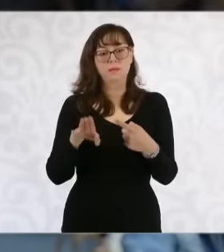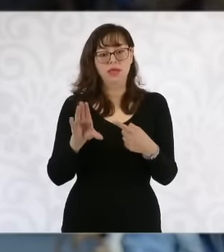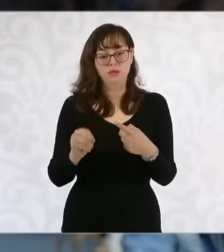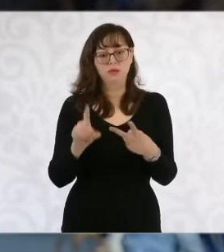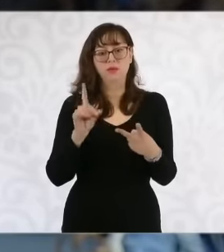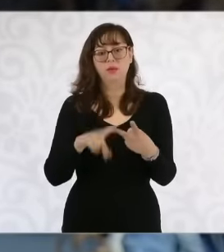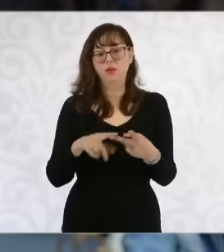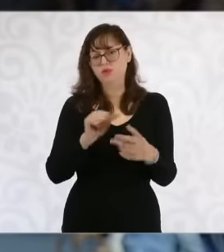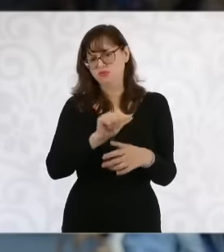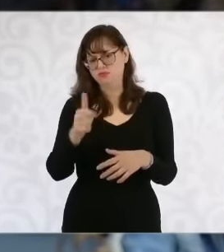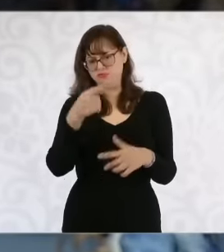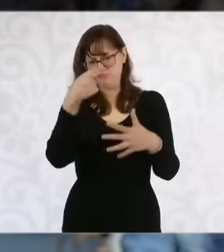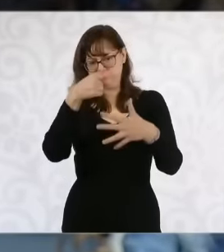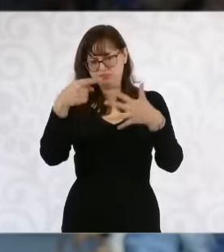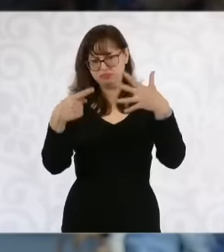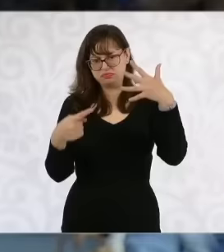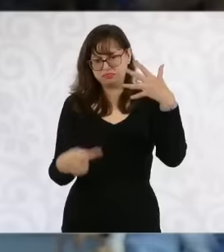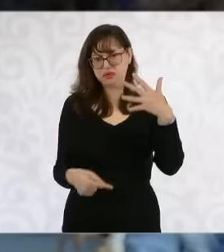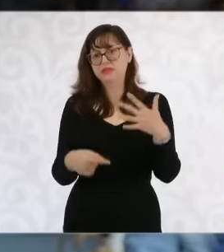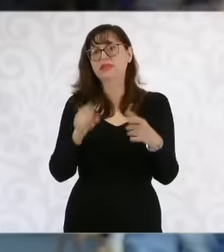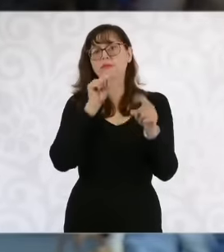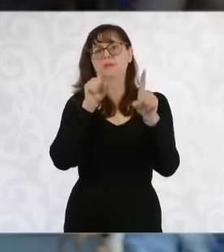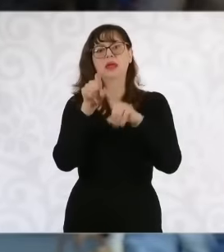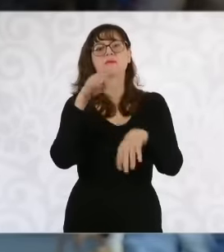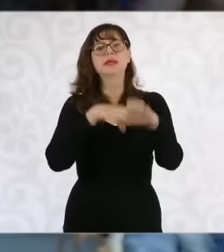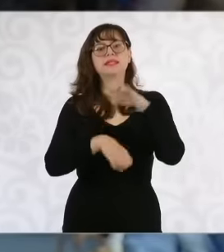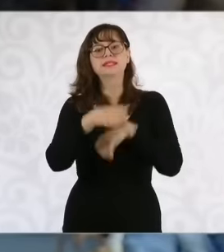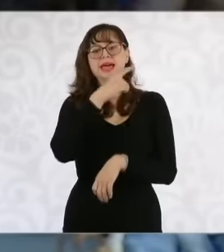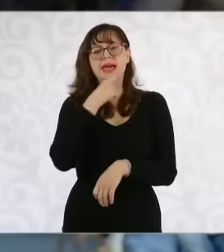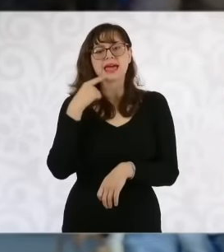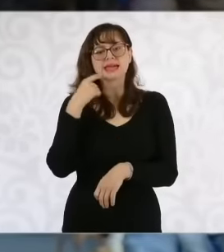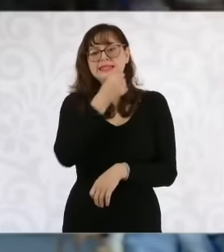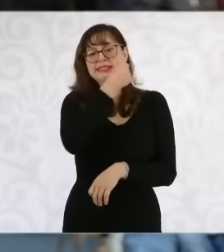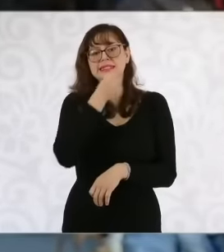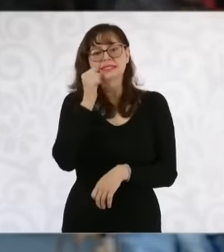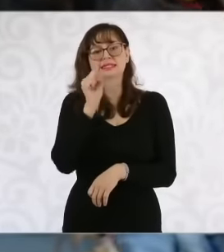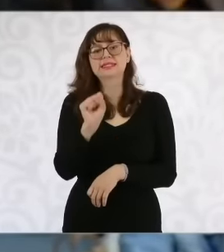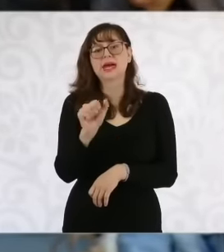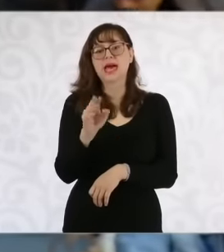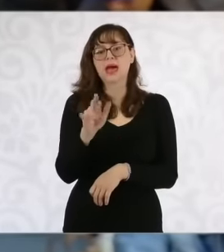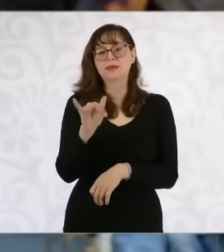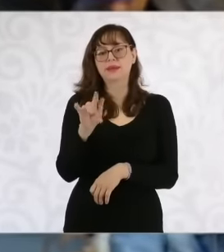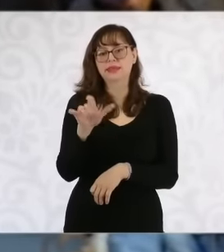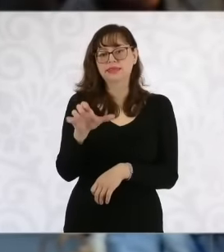against The regulation of advertising on products